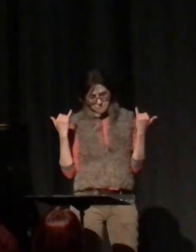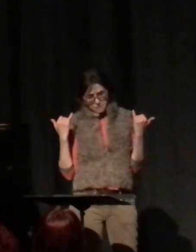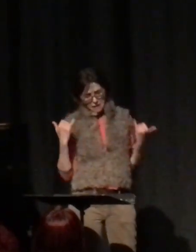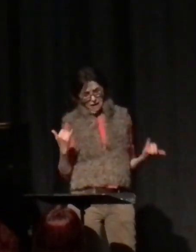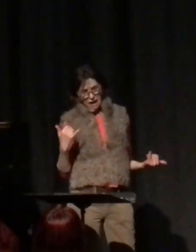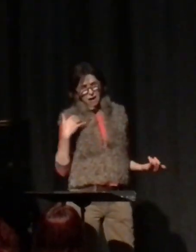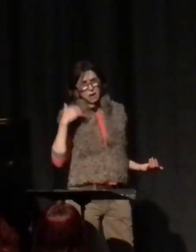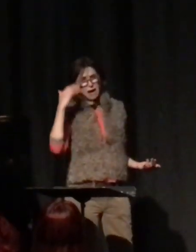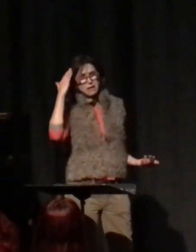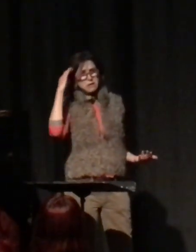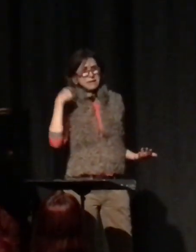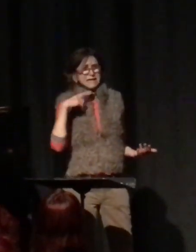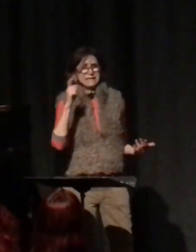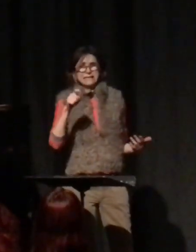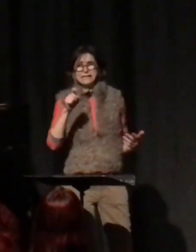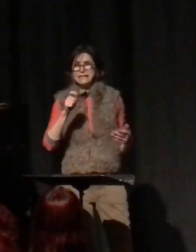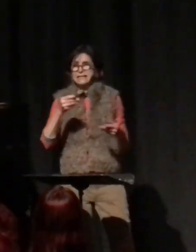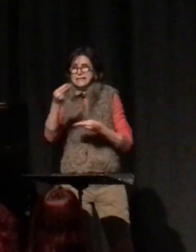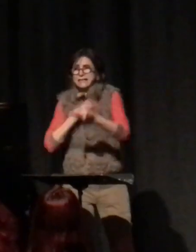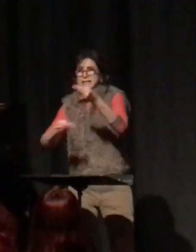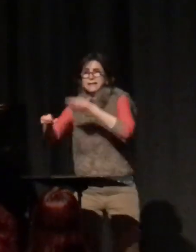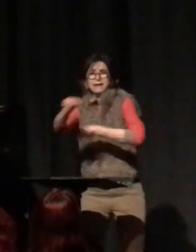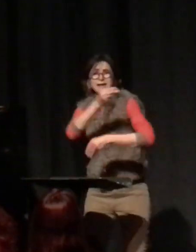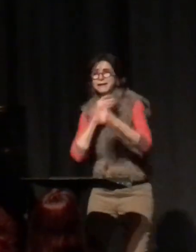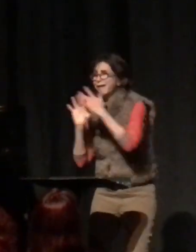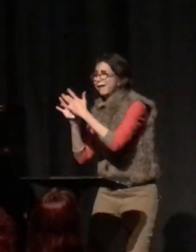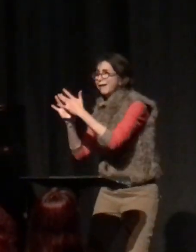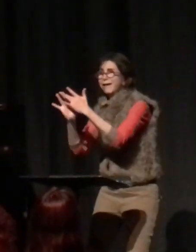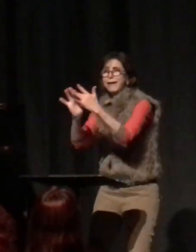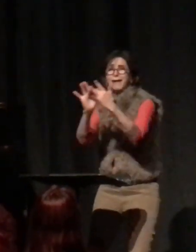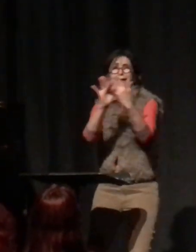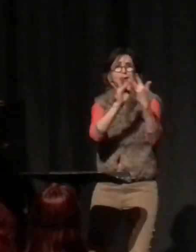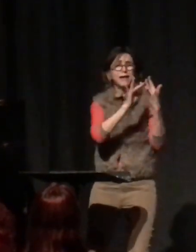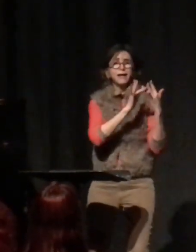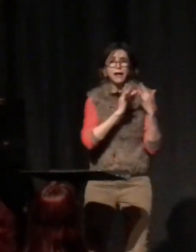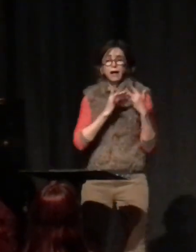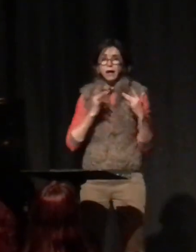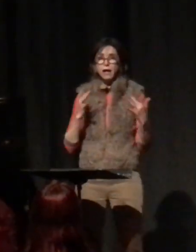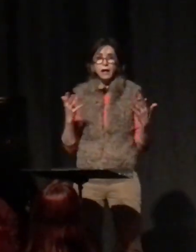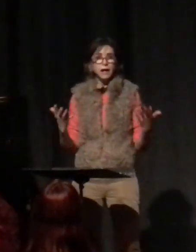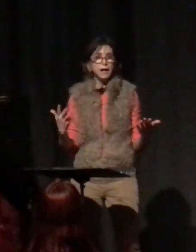But now I need a little give and take